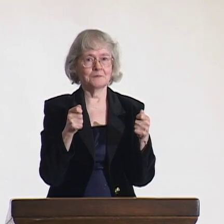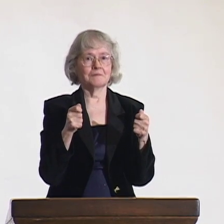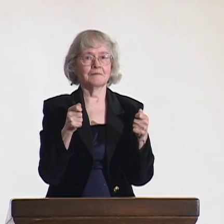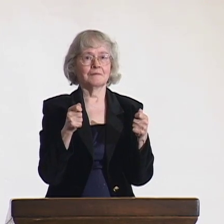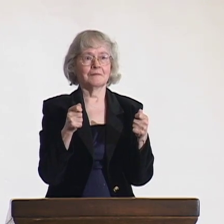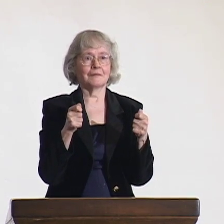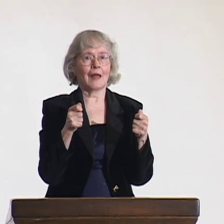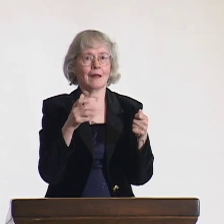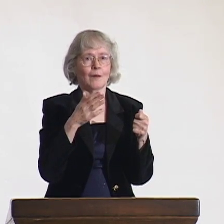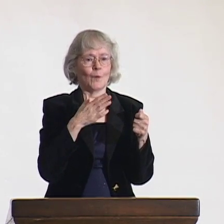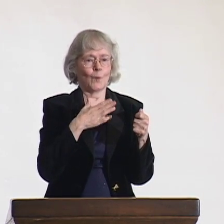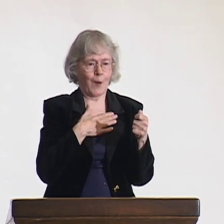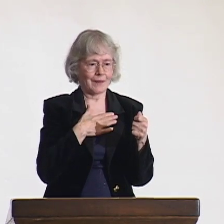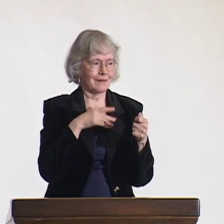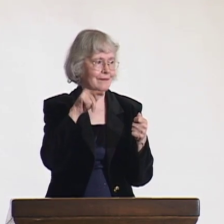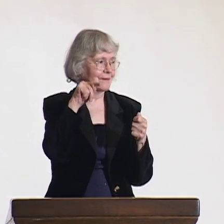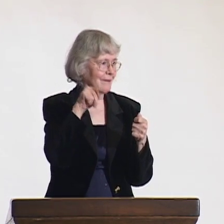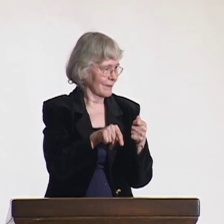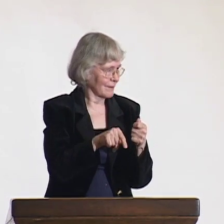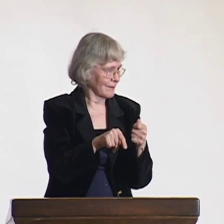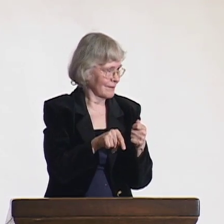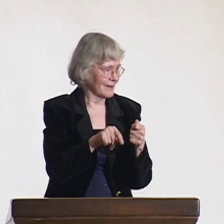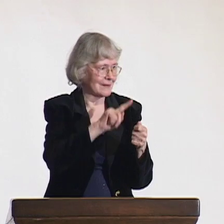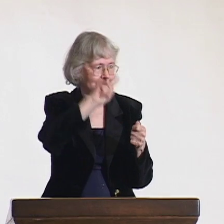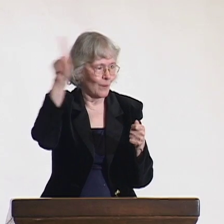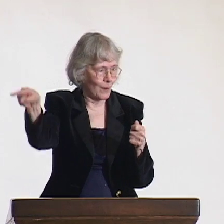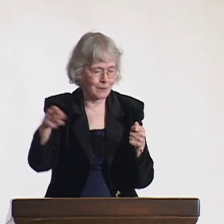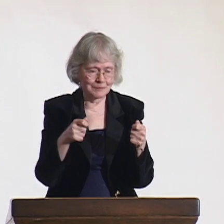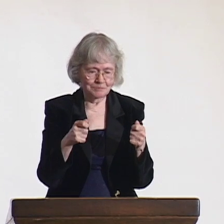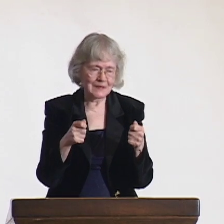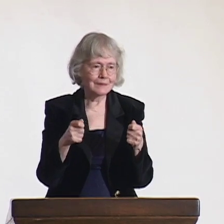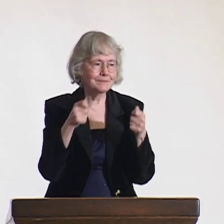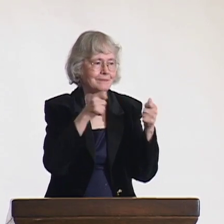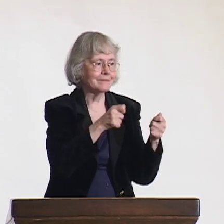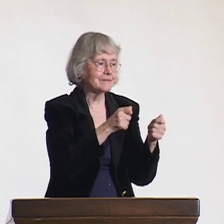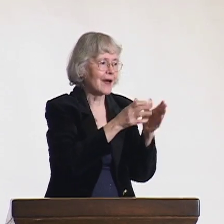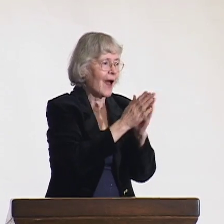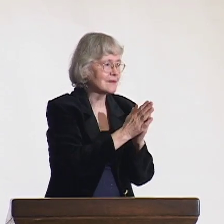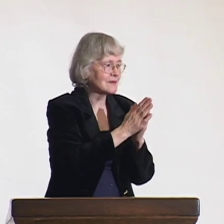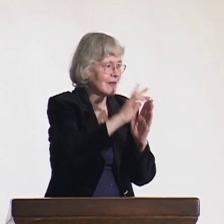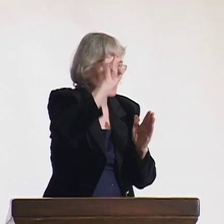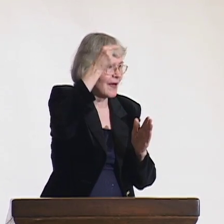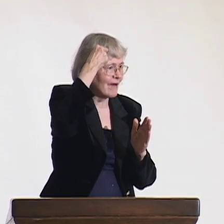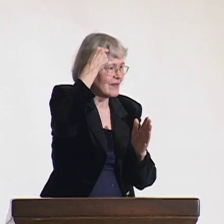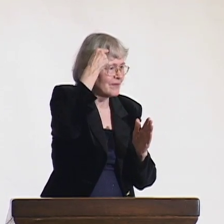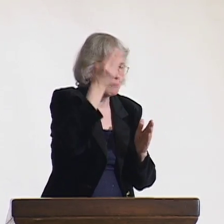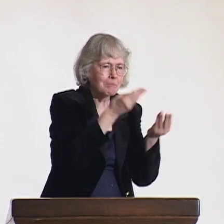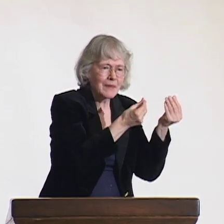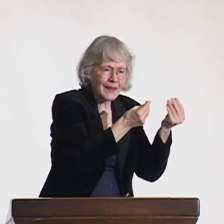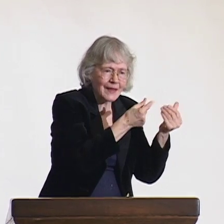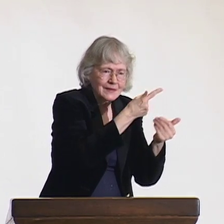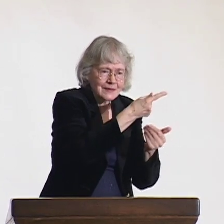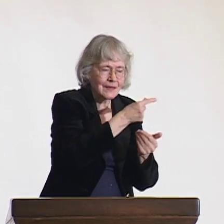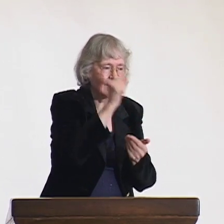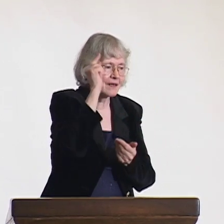When he received the letter, he couldn't believe it. He had asked his government for funding